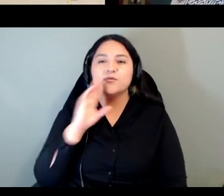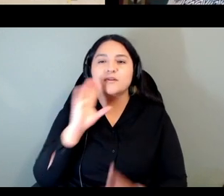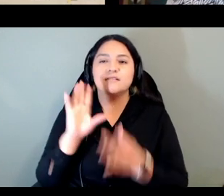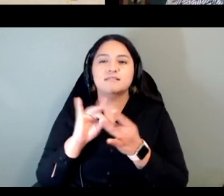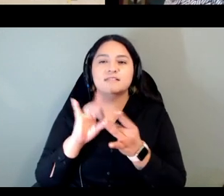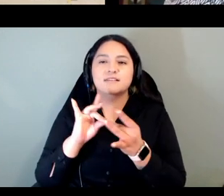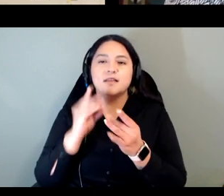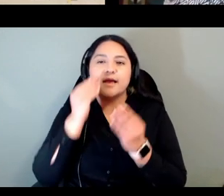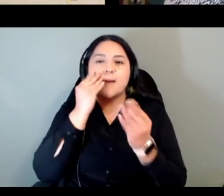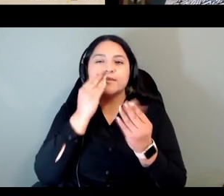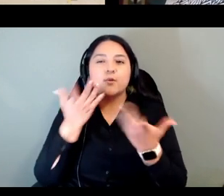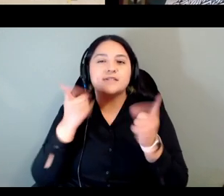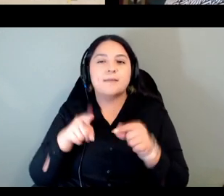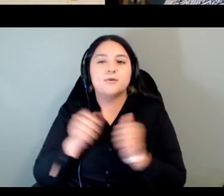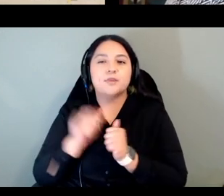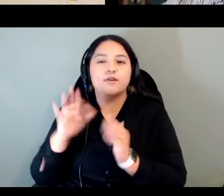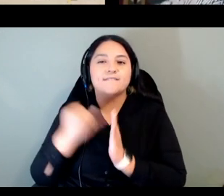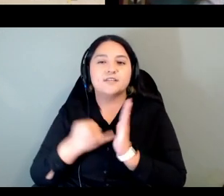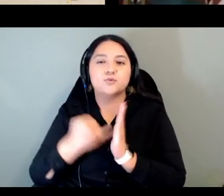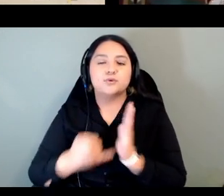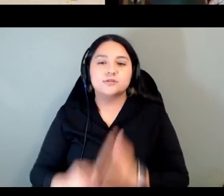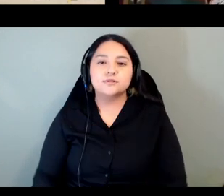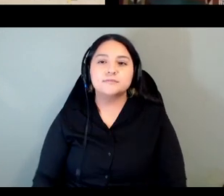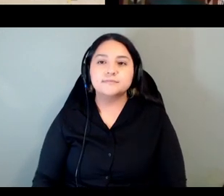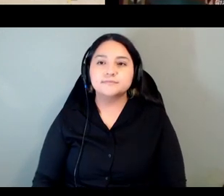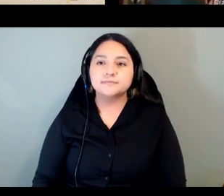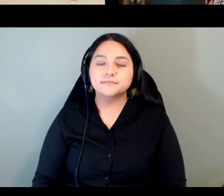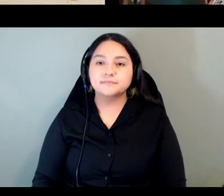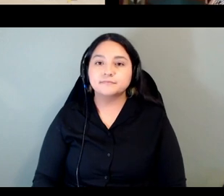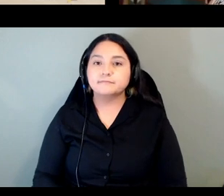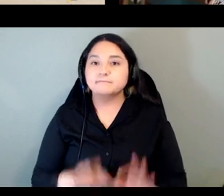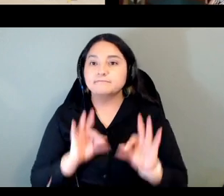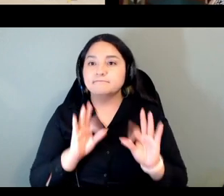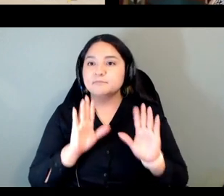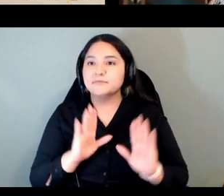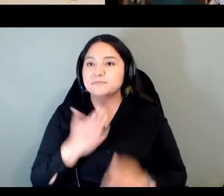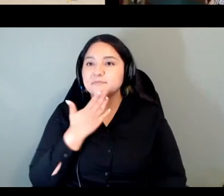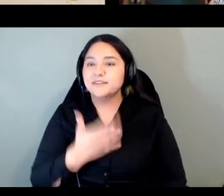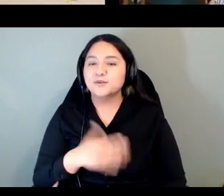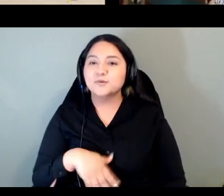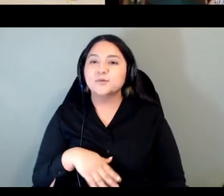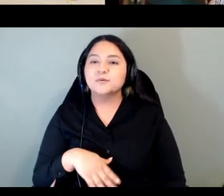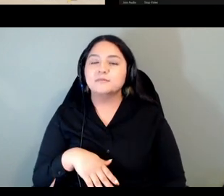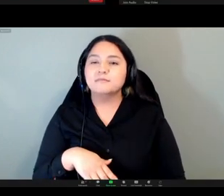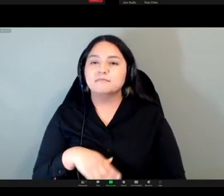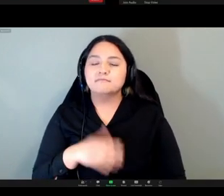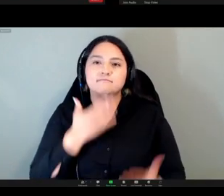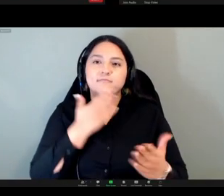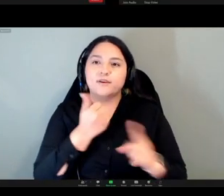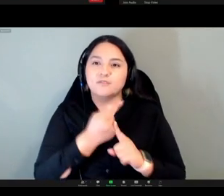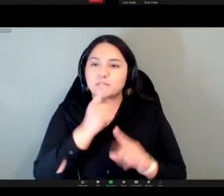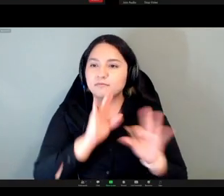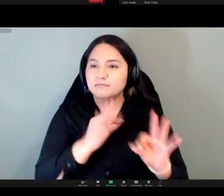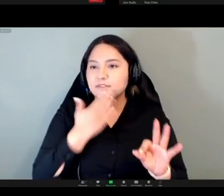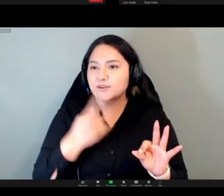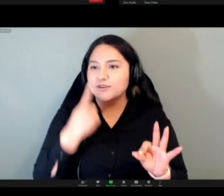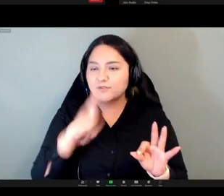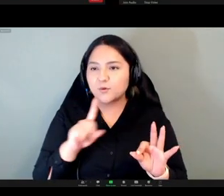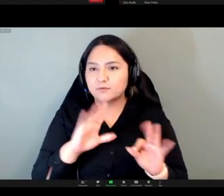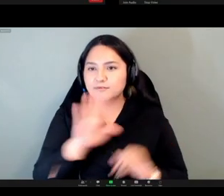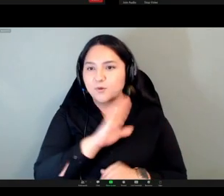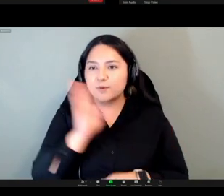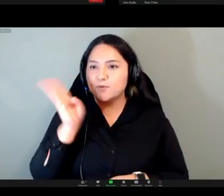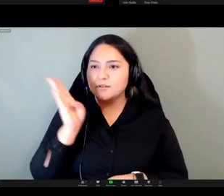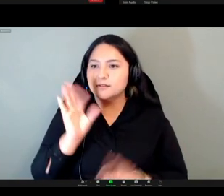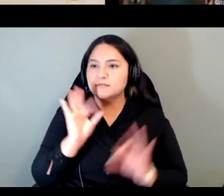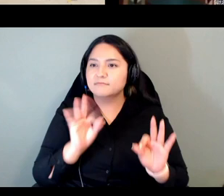fantastic uh thank you everyone uh and thank you for that wonderful presentation uh really